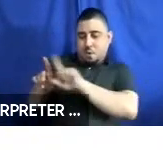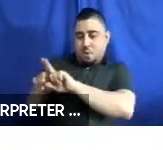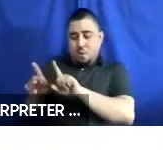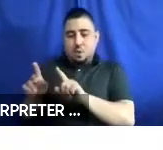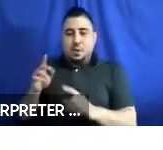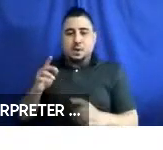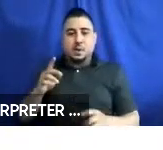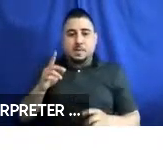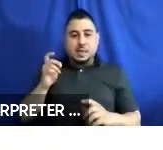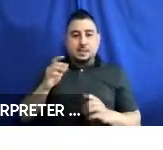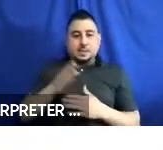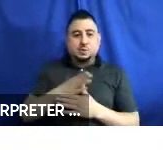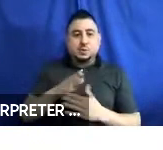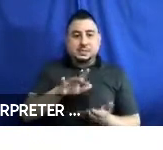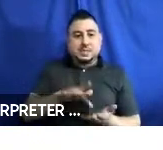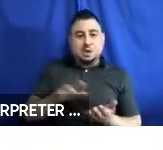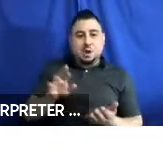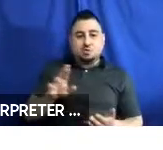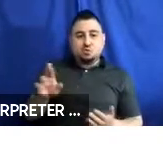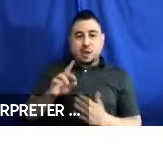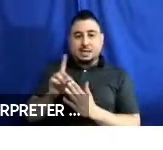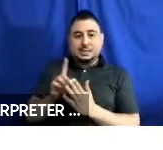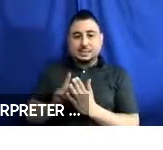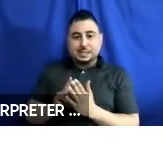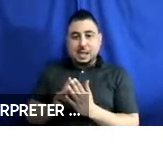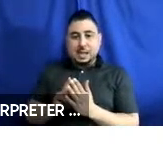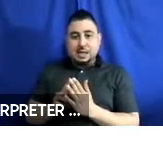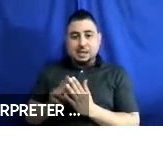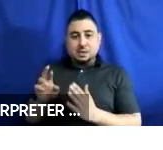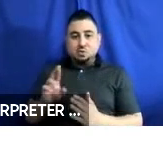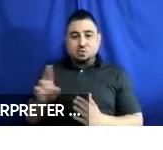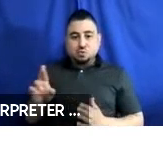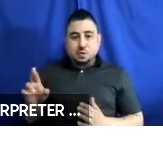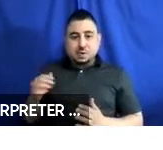the center and the right side designs is that the right side has kind of a little window